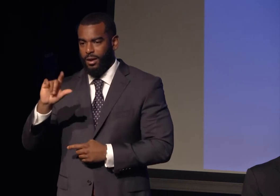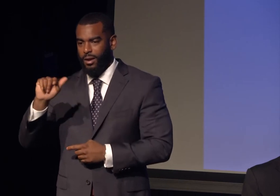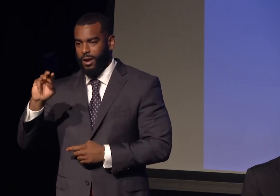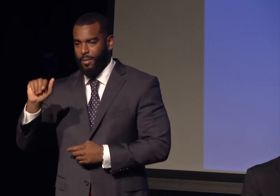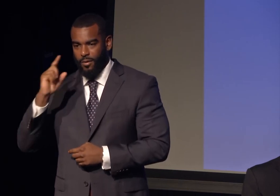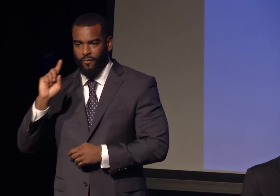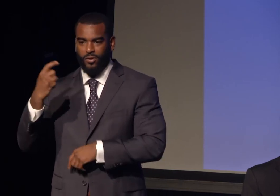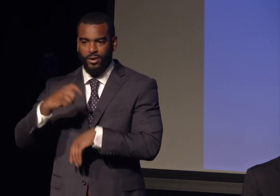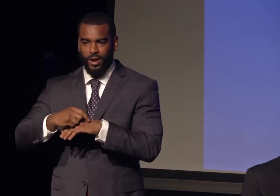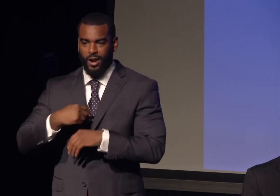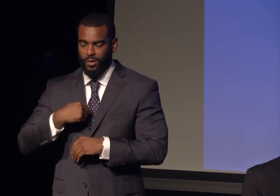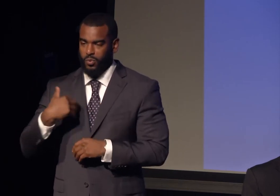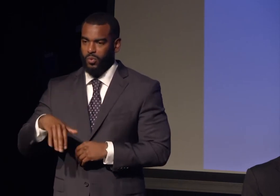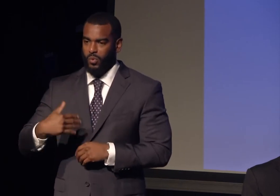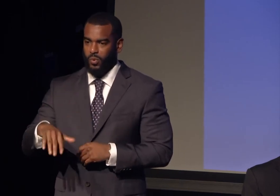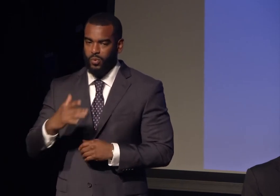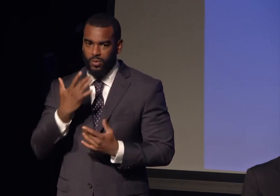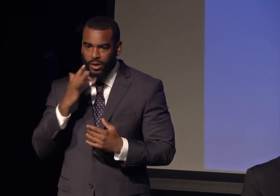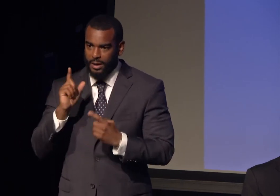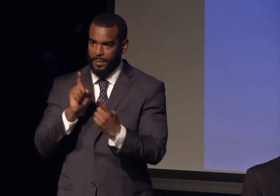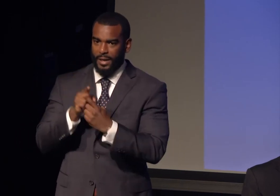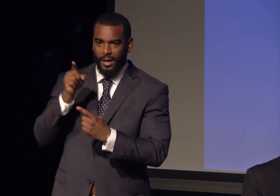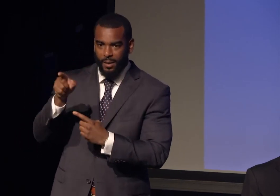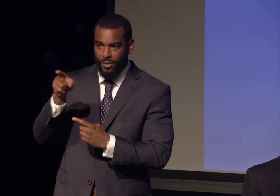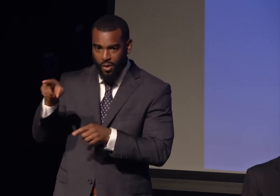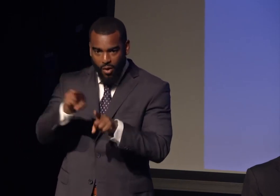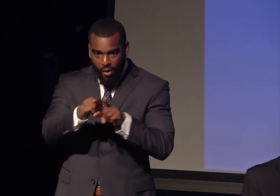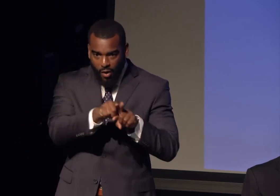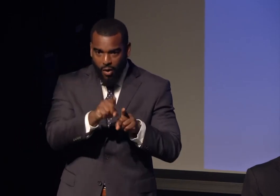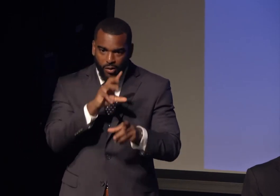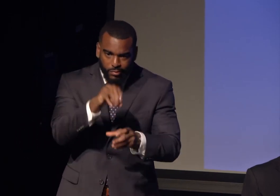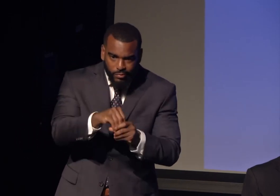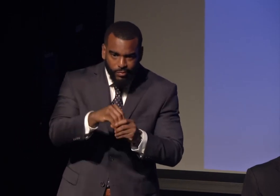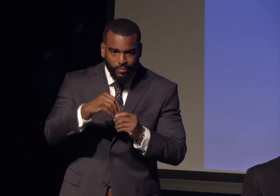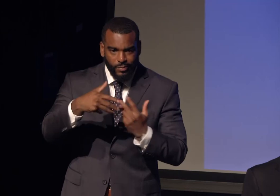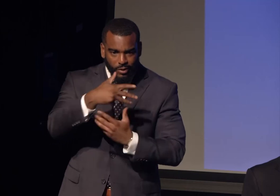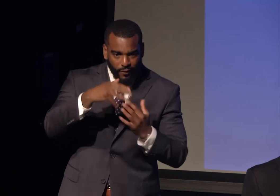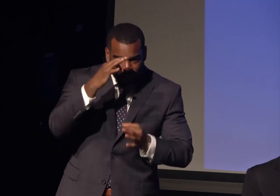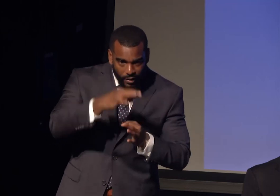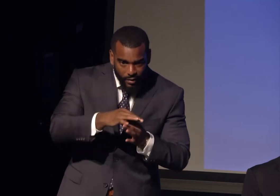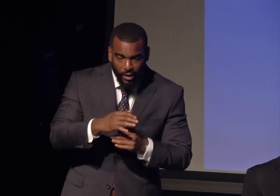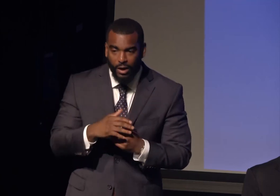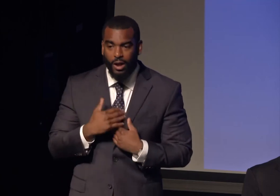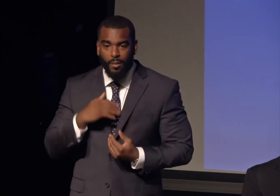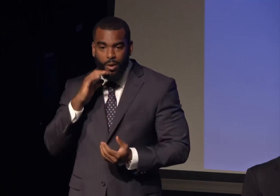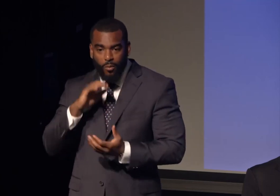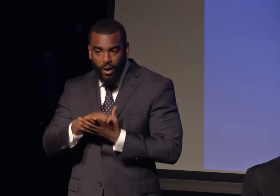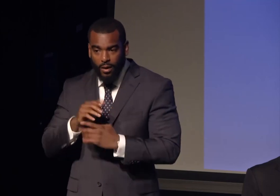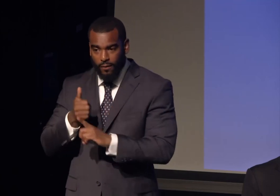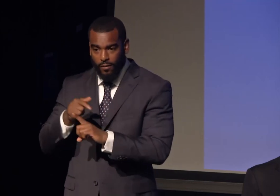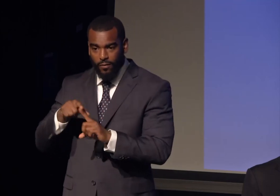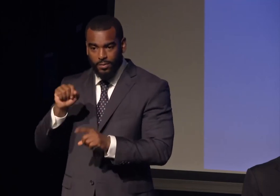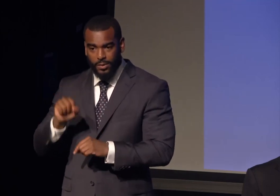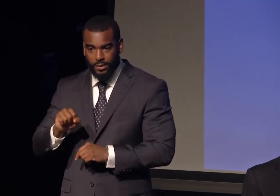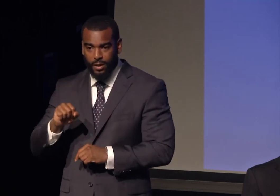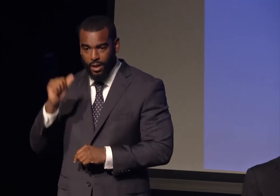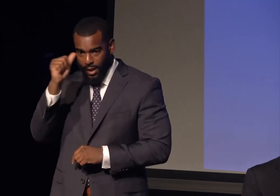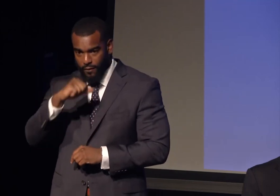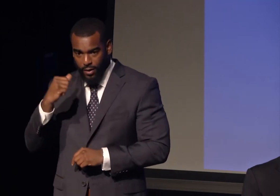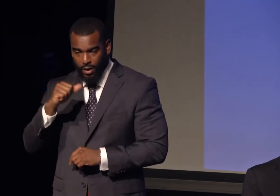He's also leading an interfaith movement for social justice. My wife is from South Africa. Her family members worked in the ANC.